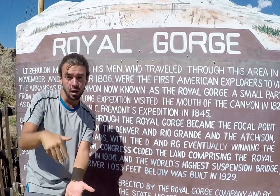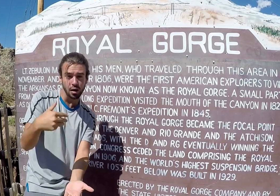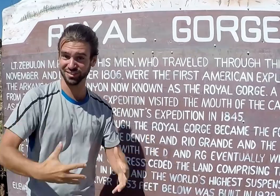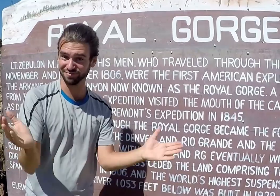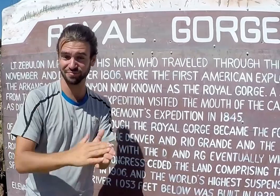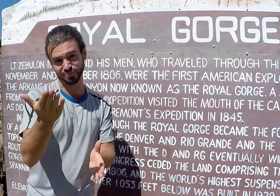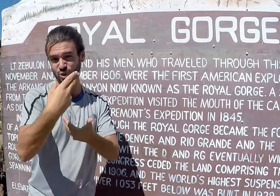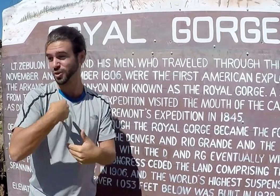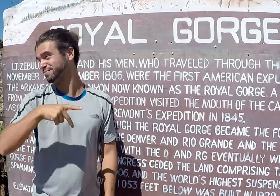Let's check it out!